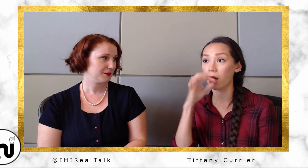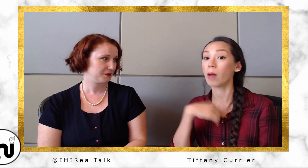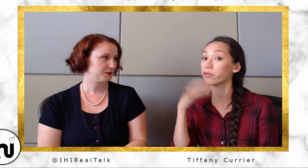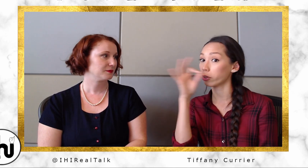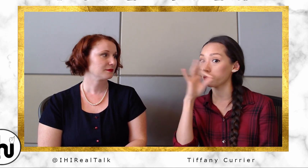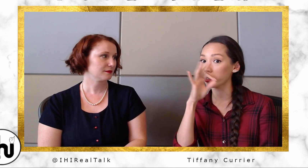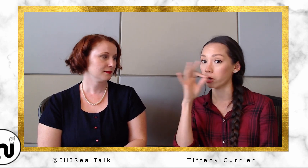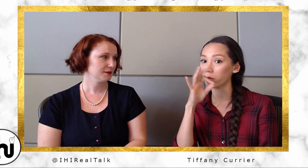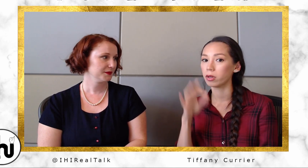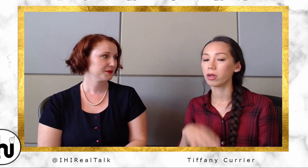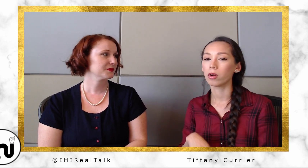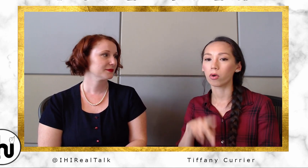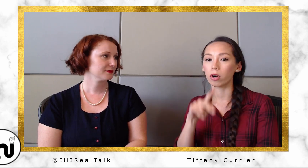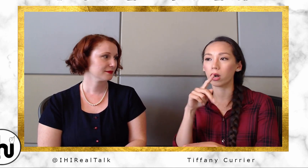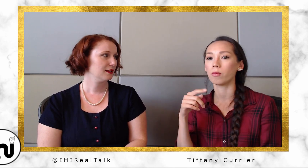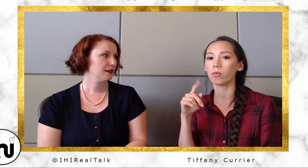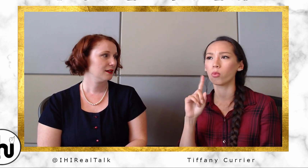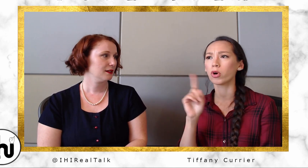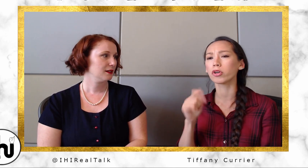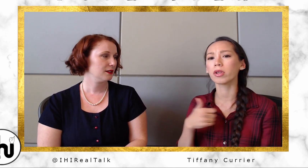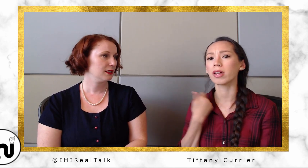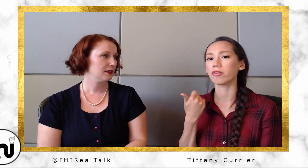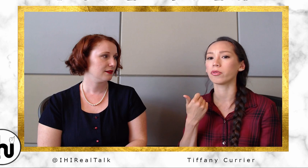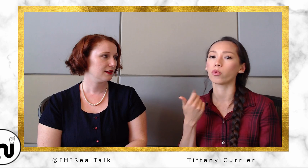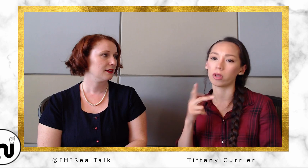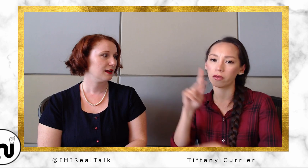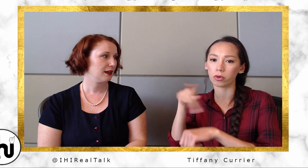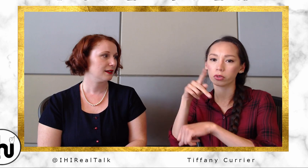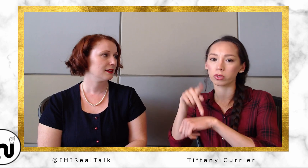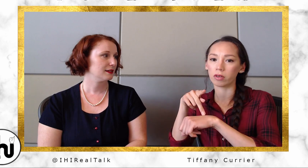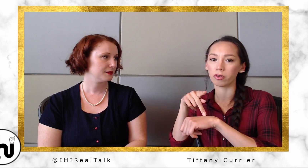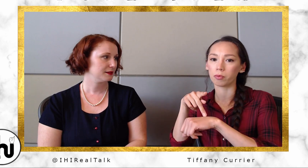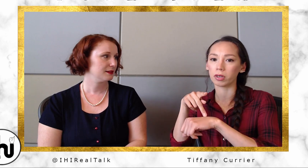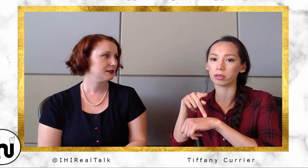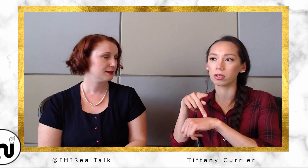"I'm Filipino." Or "Where do you live?" Of course, we'd say, "Philippines."